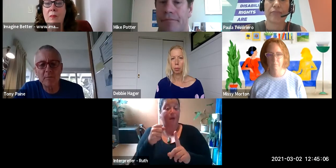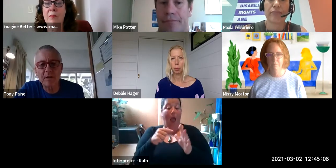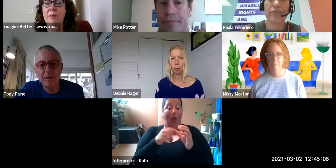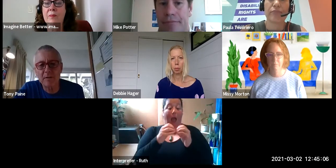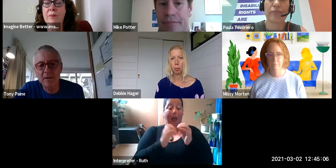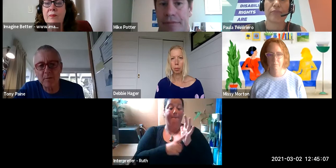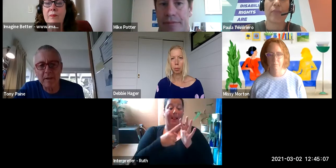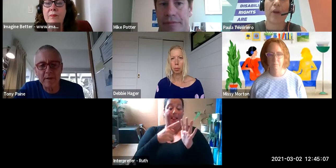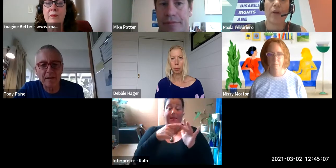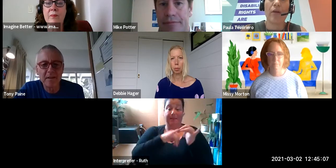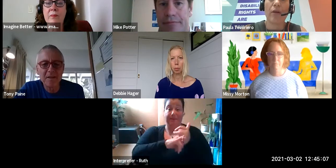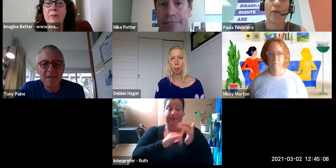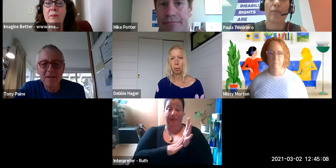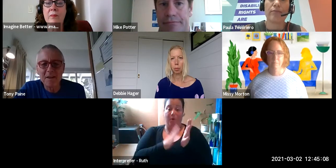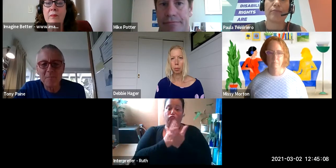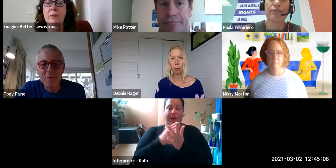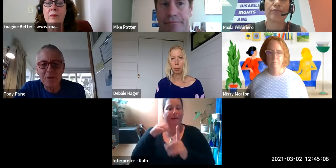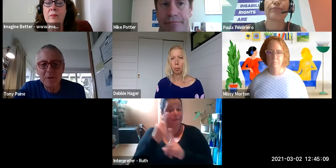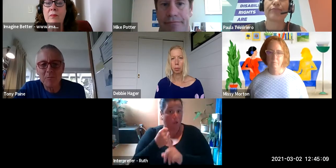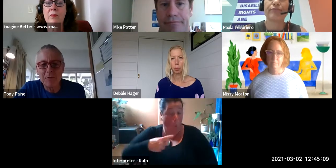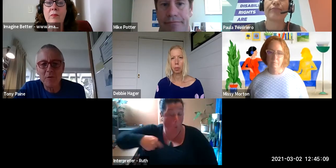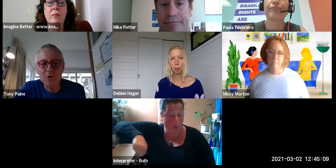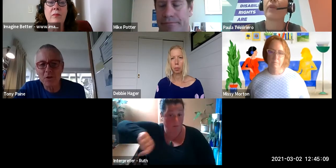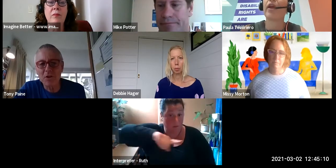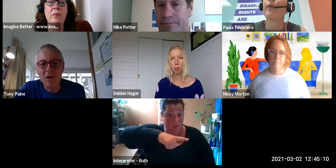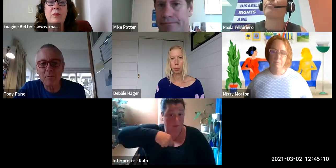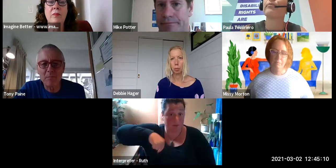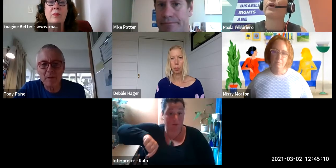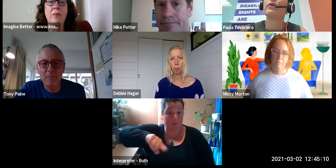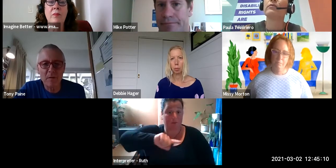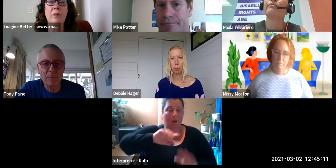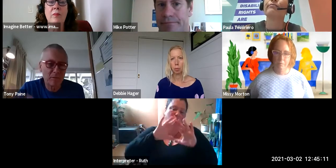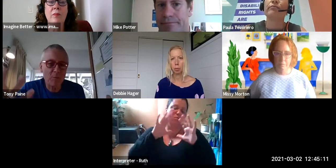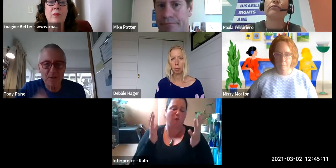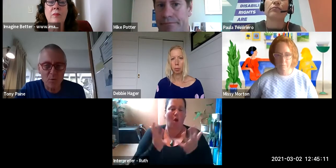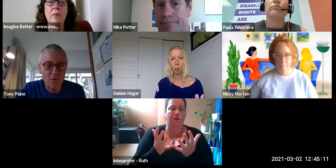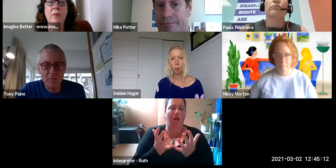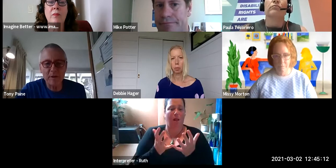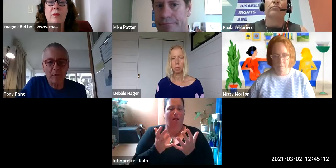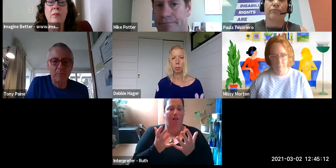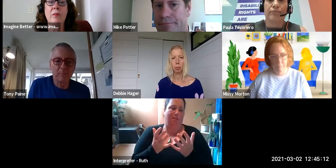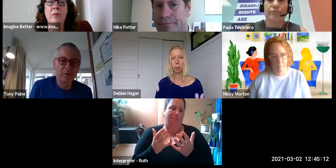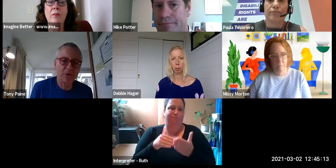And I think there's a bit of that 'universal design helps us all whether we're pushing